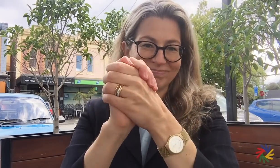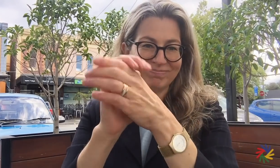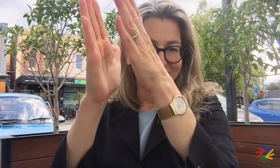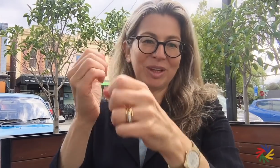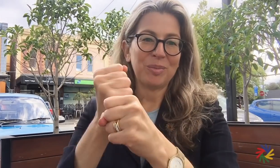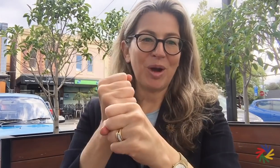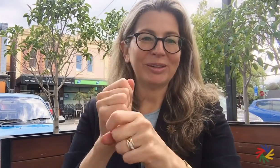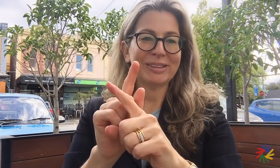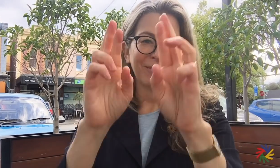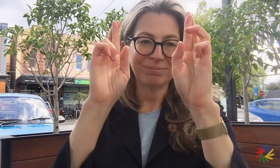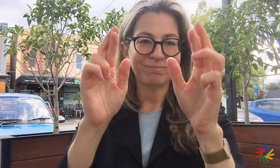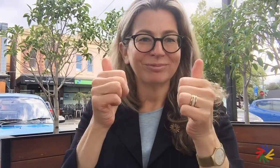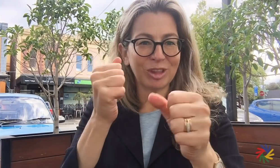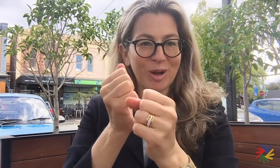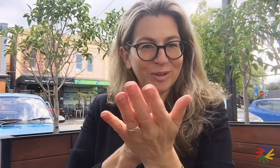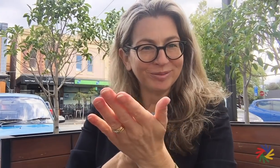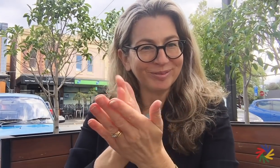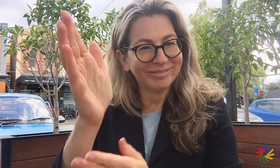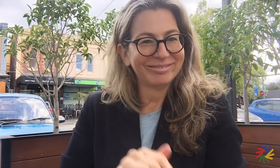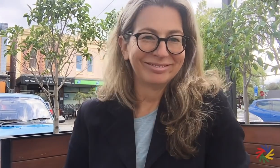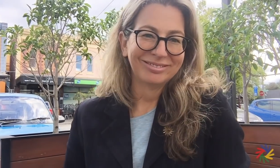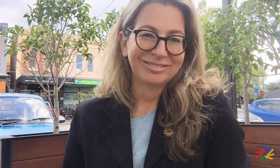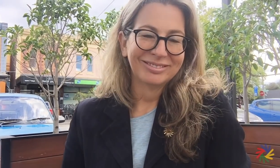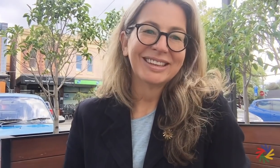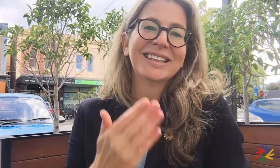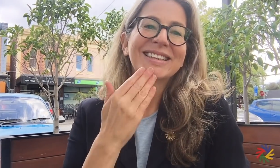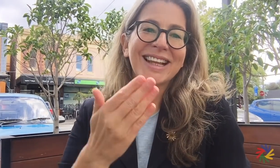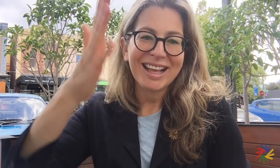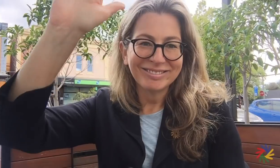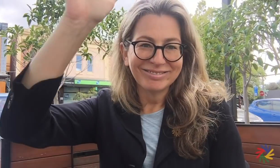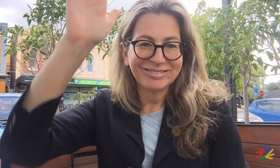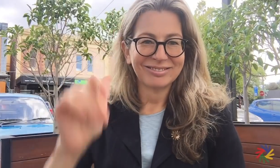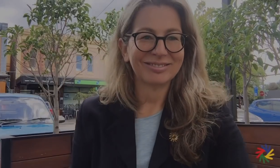Congratulations Dmitry! Thank you